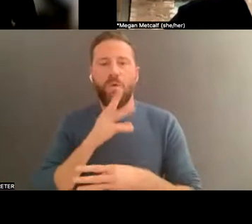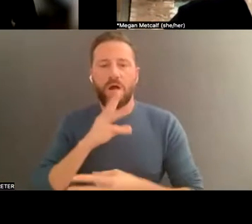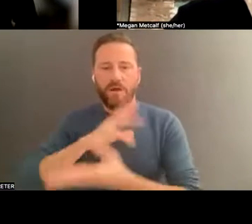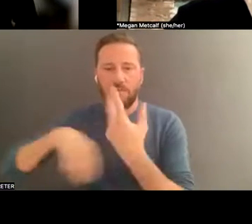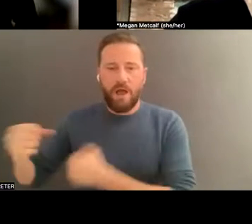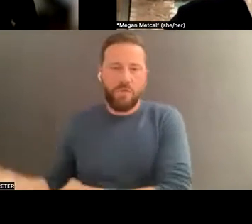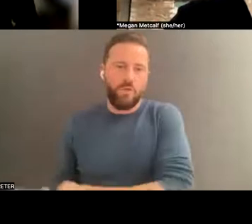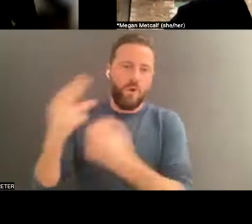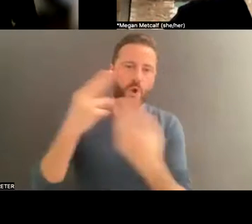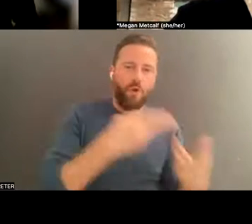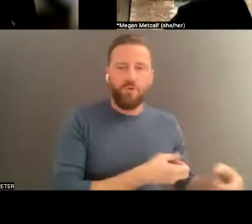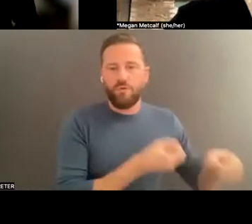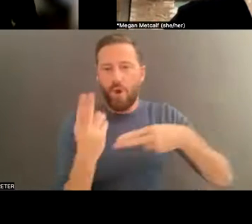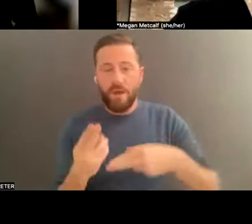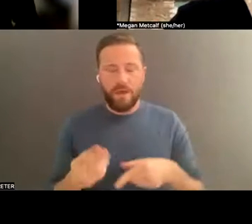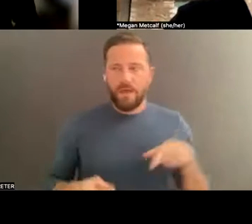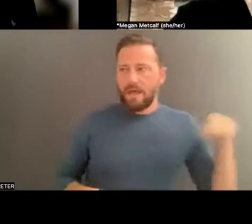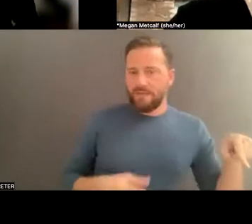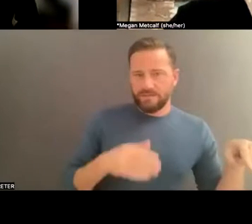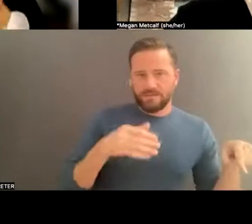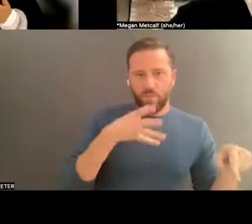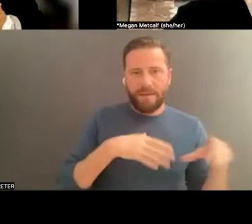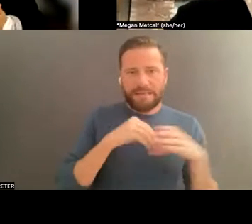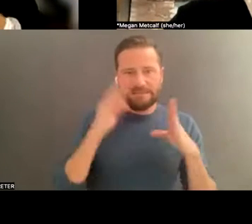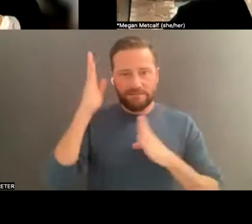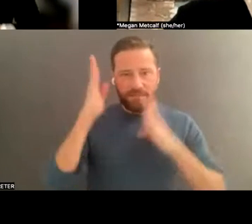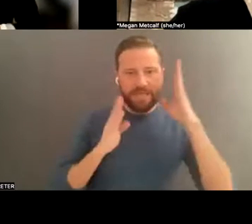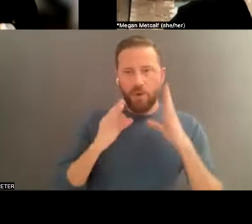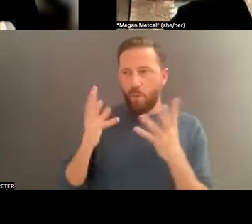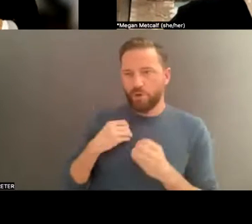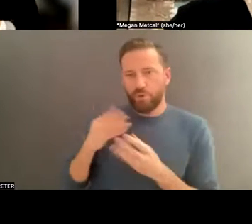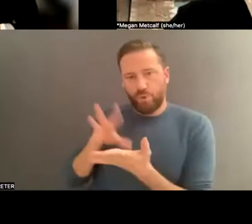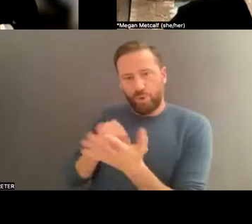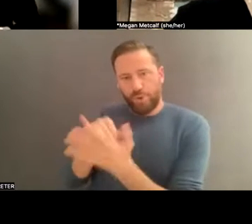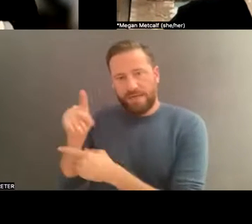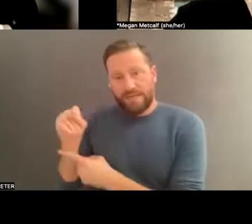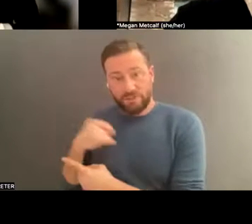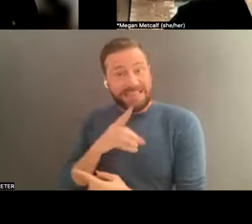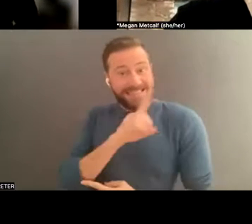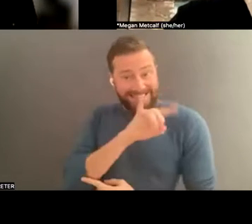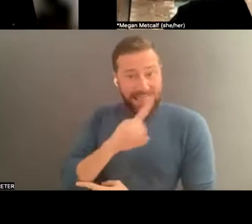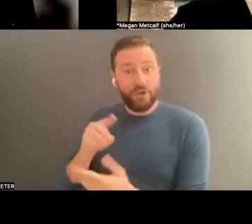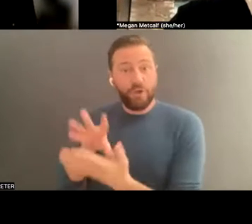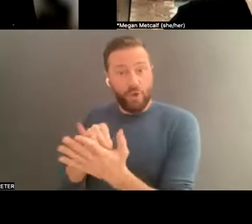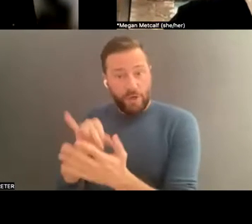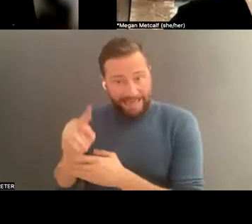she wanted to learn it. And she did learn it, and performed it in Malaysia